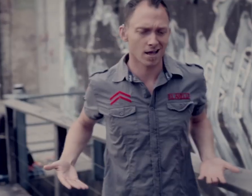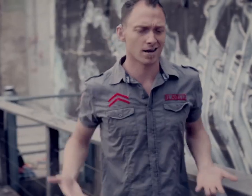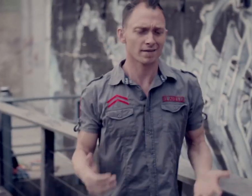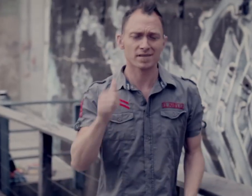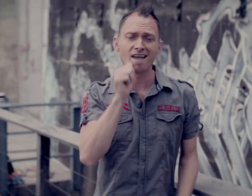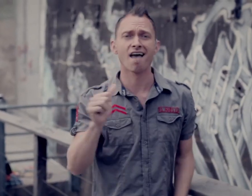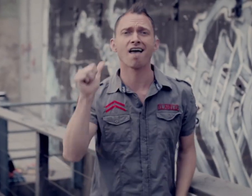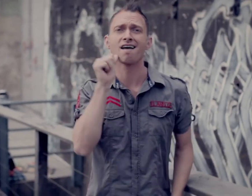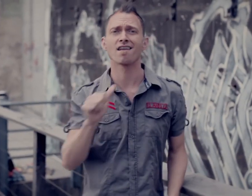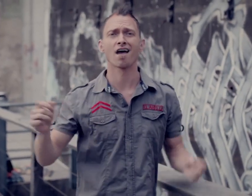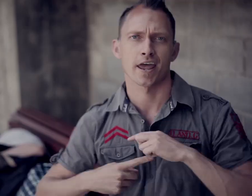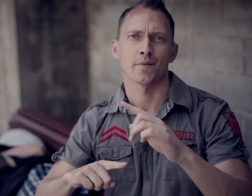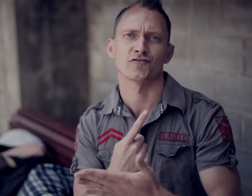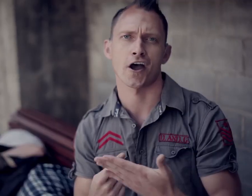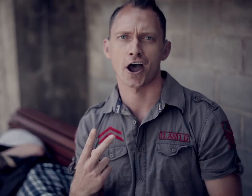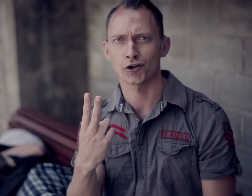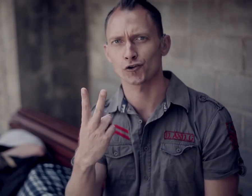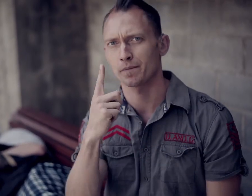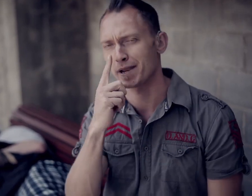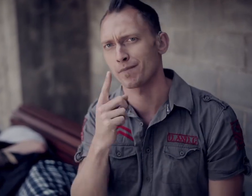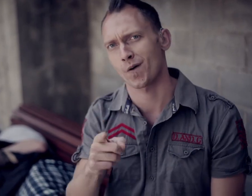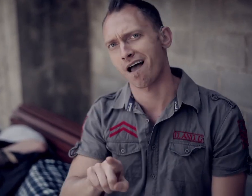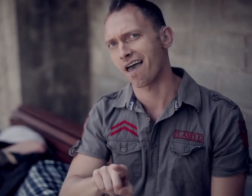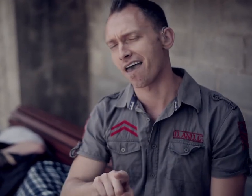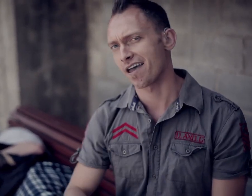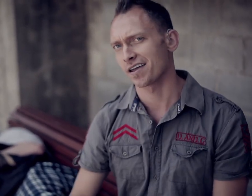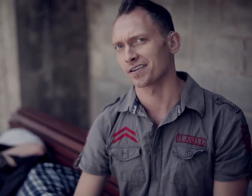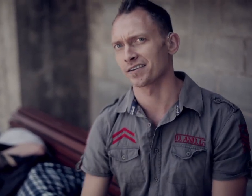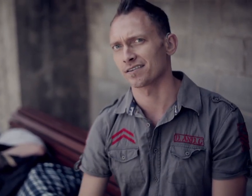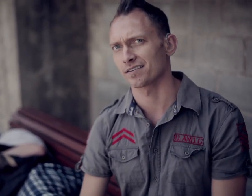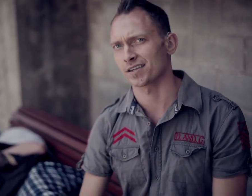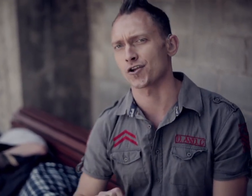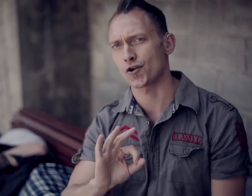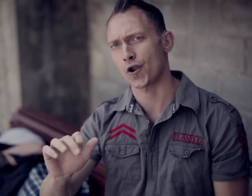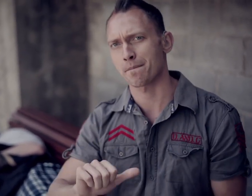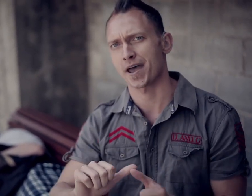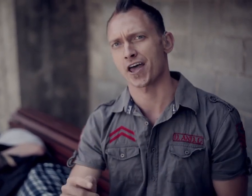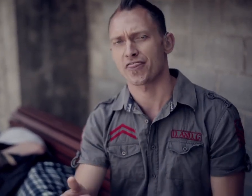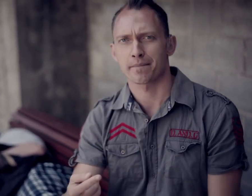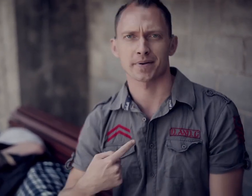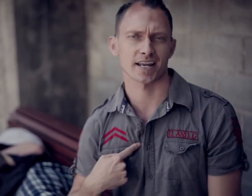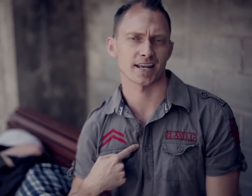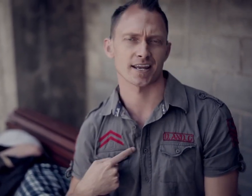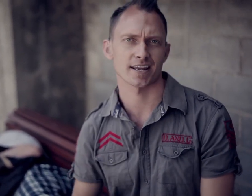Let's pretend we're just two people And You're not better than me